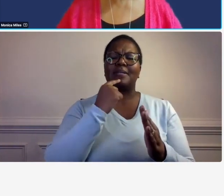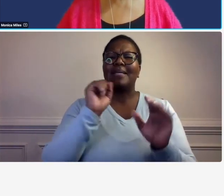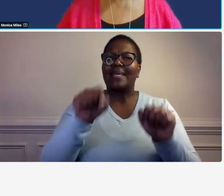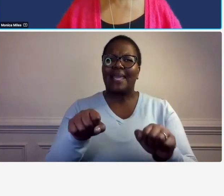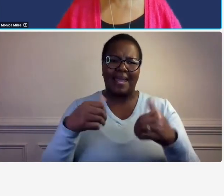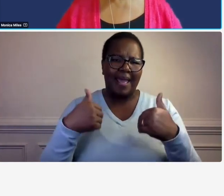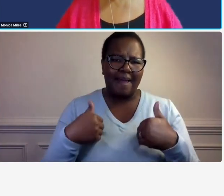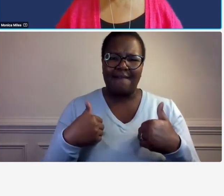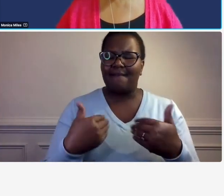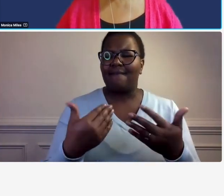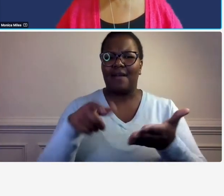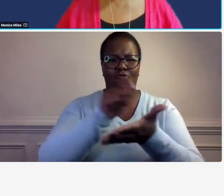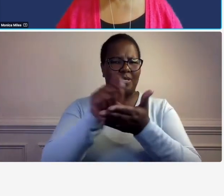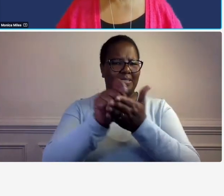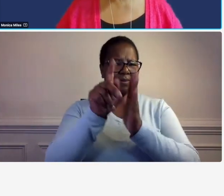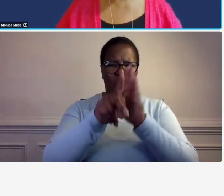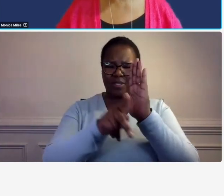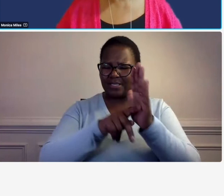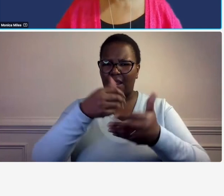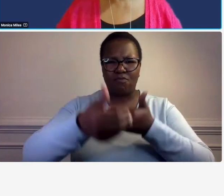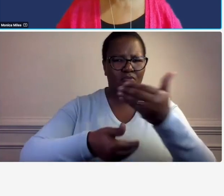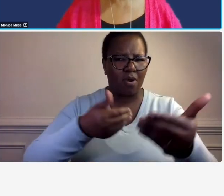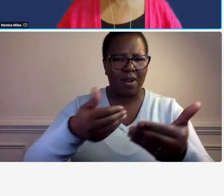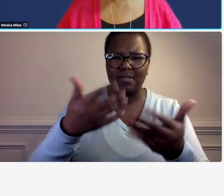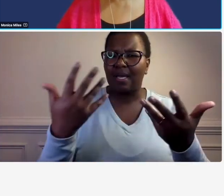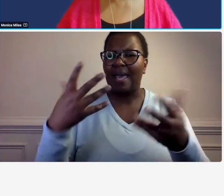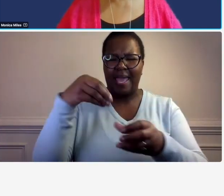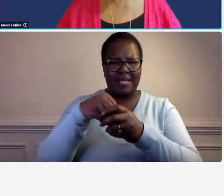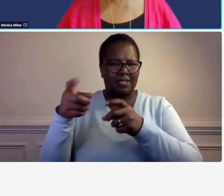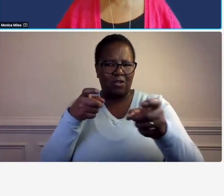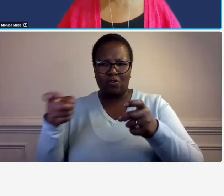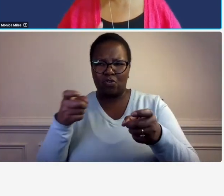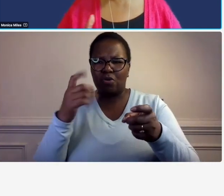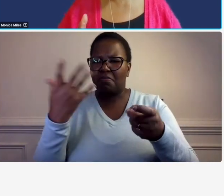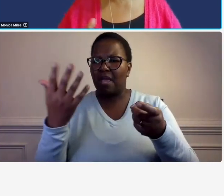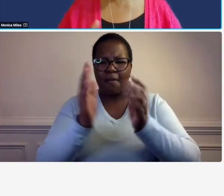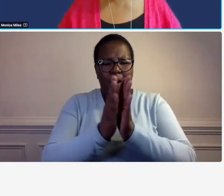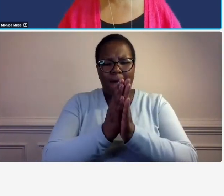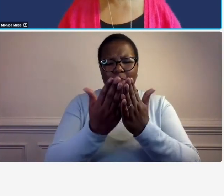that are possible and you can have a nice little book that has them all you know hardcover book of